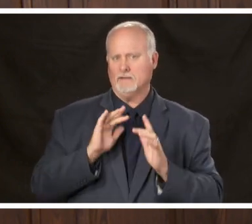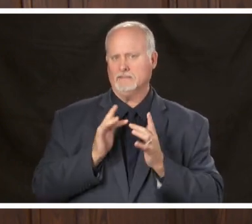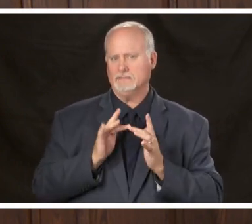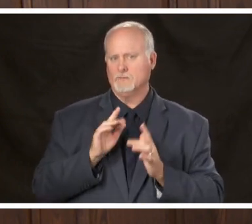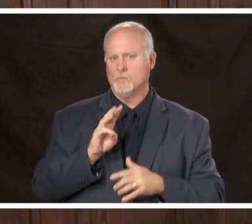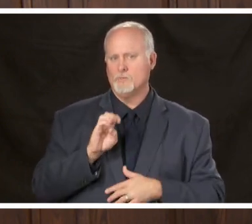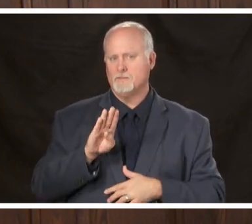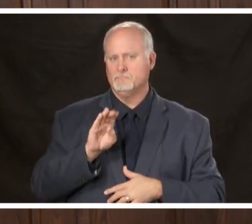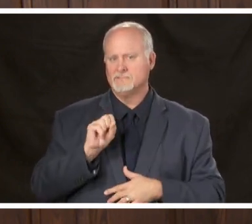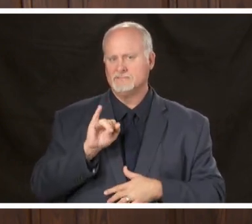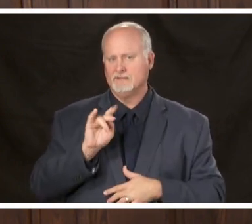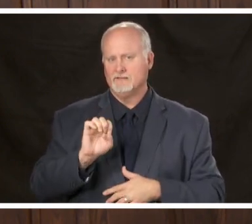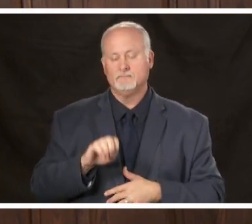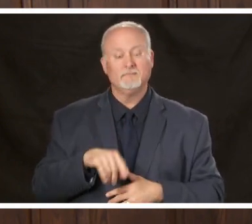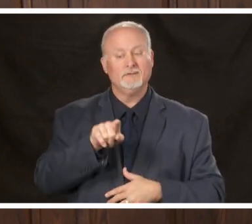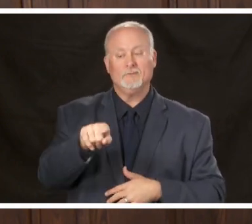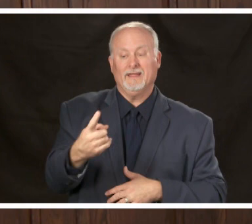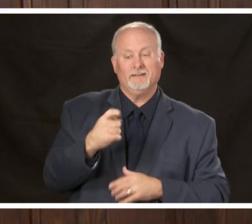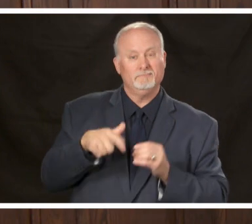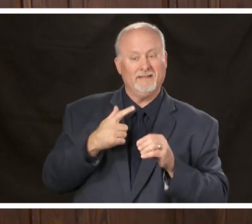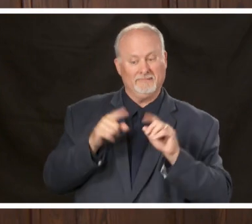asked about the testing that's another thing that I'd mentioned we're